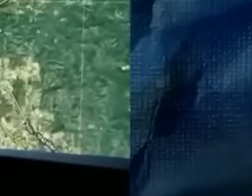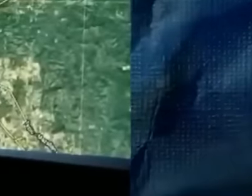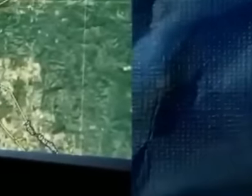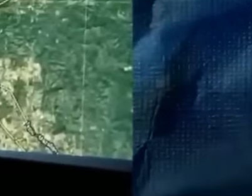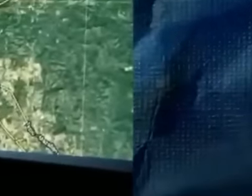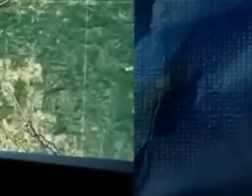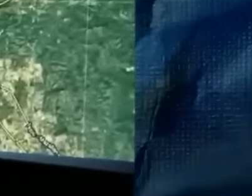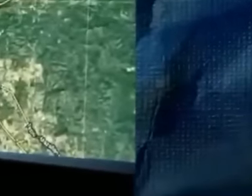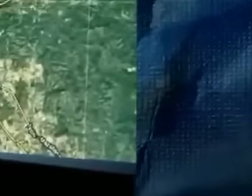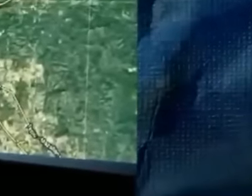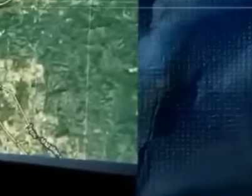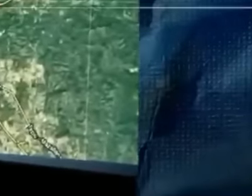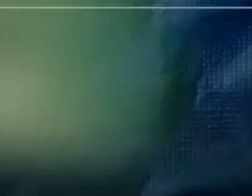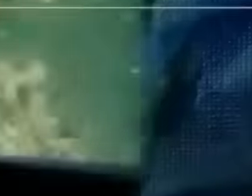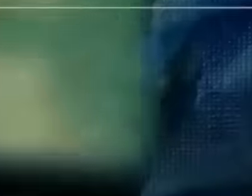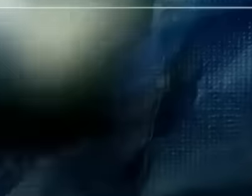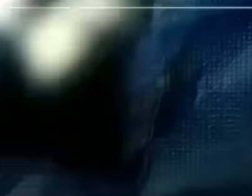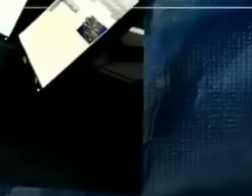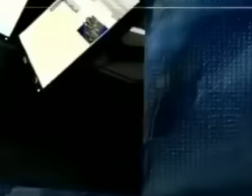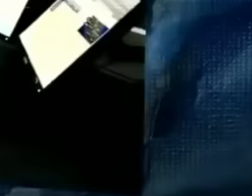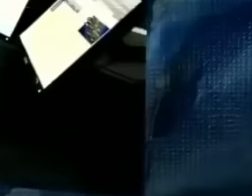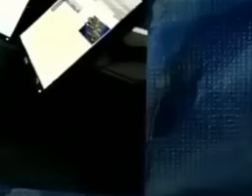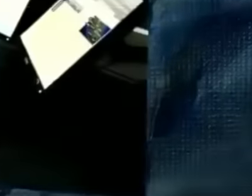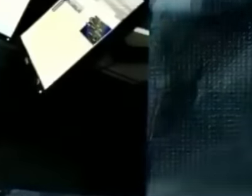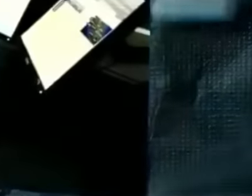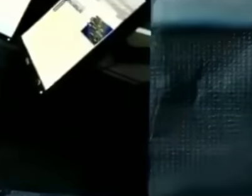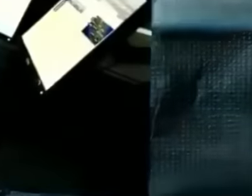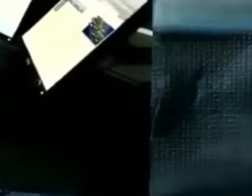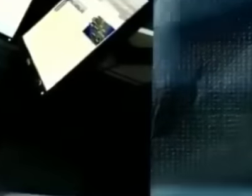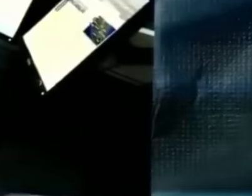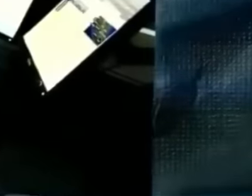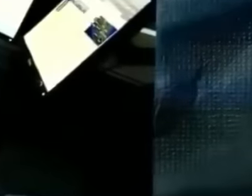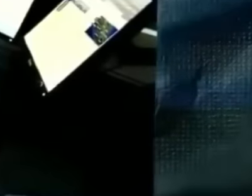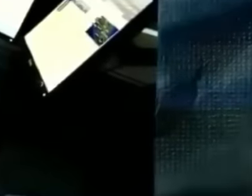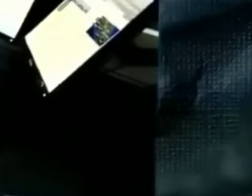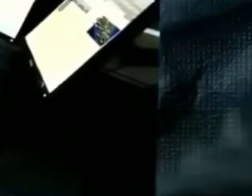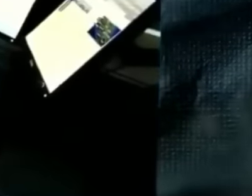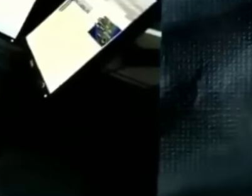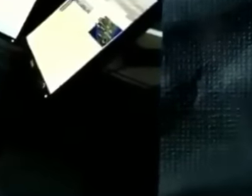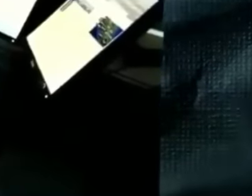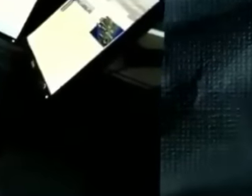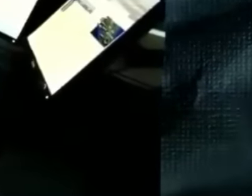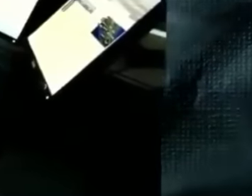such as the National Vehicle Registry, the registry of fingerprints, photographs and